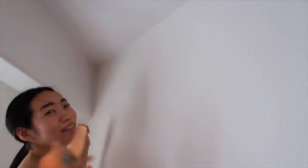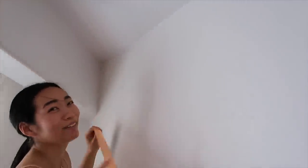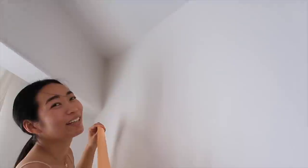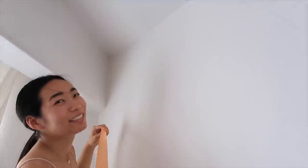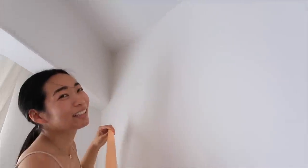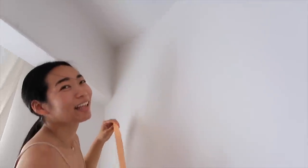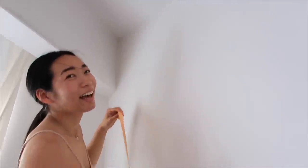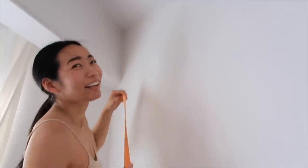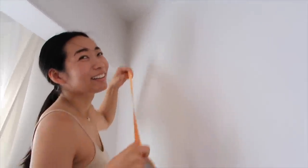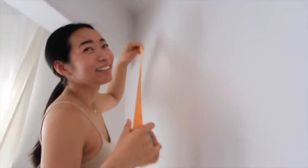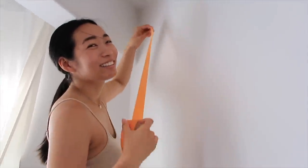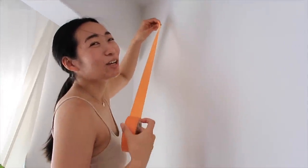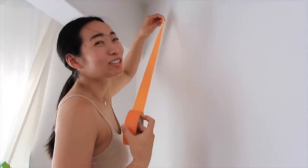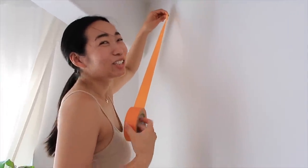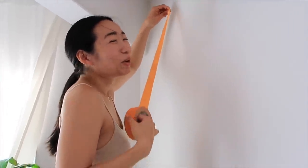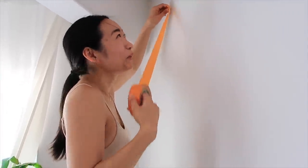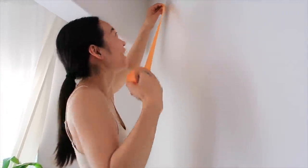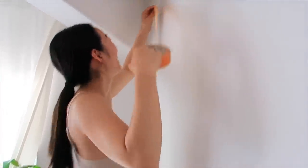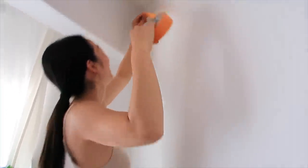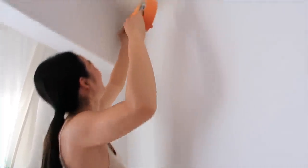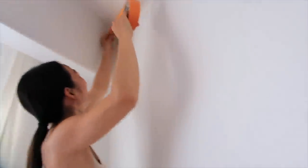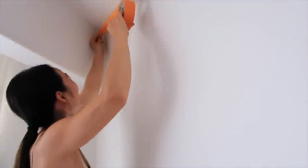I can't believe I did that. That's so stupid